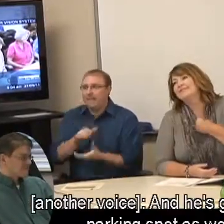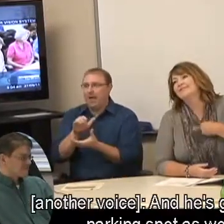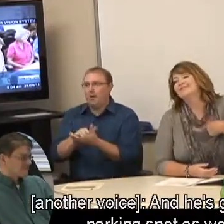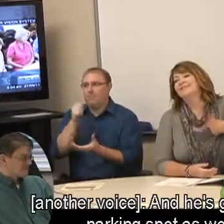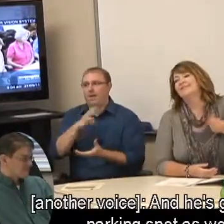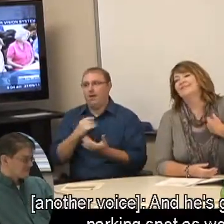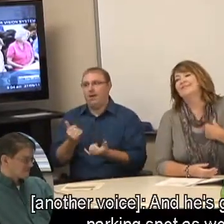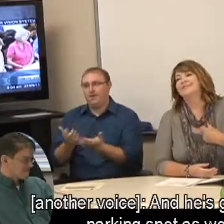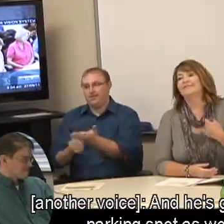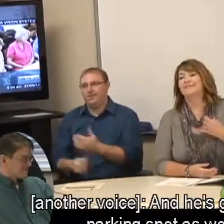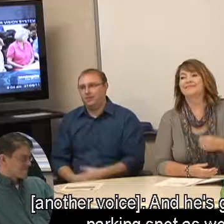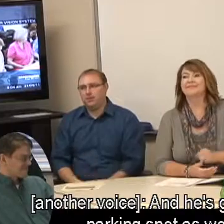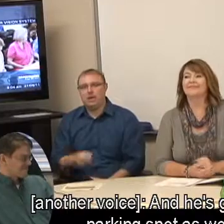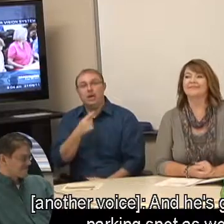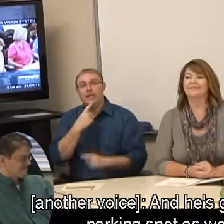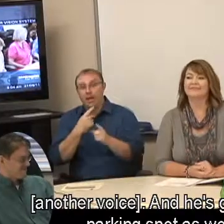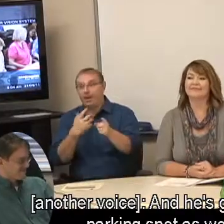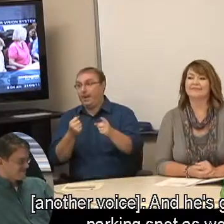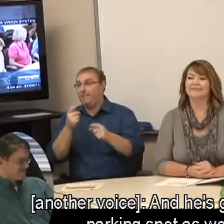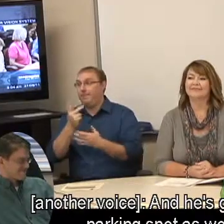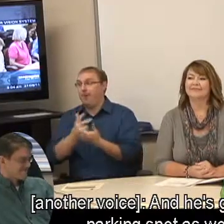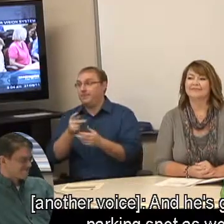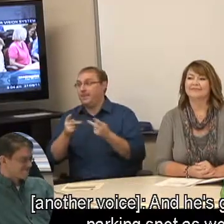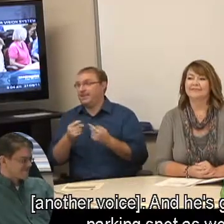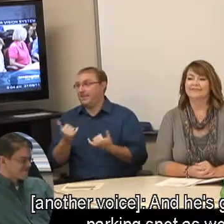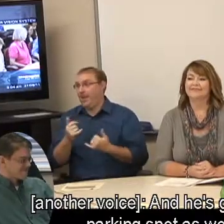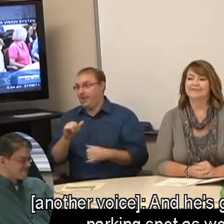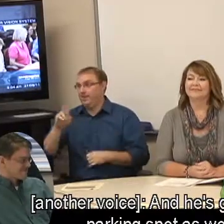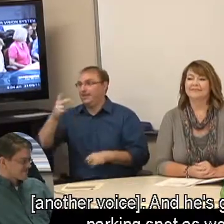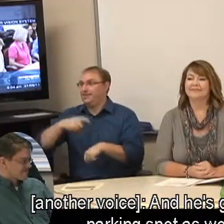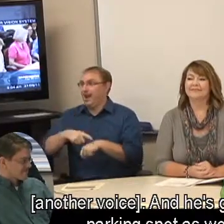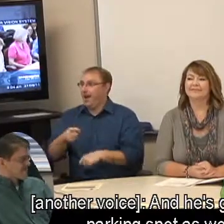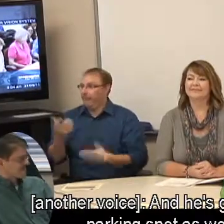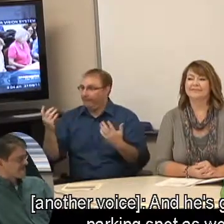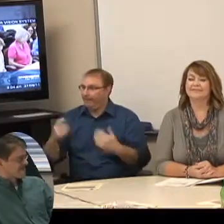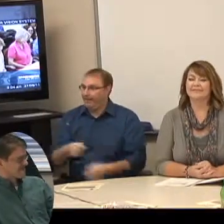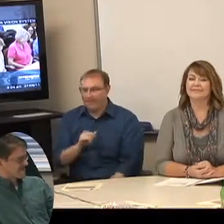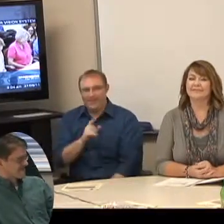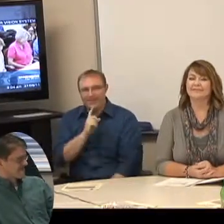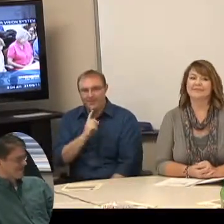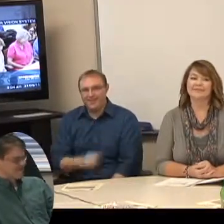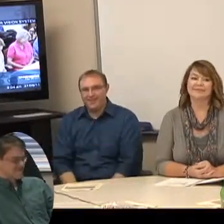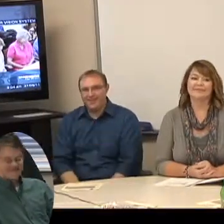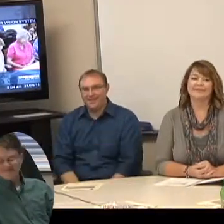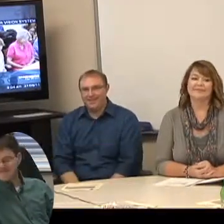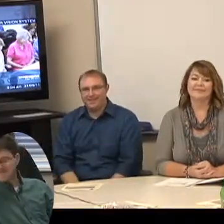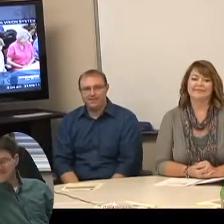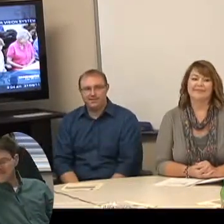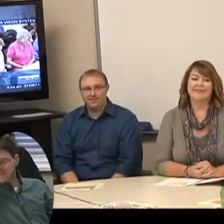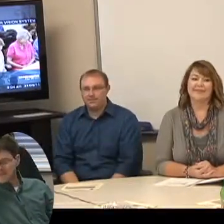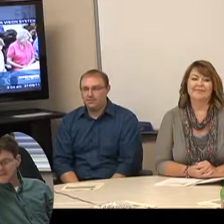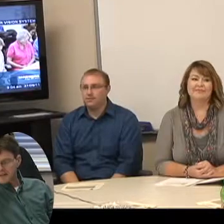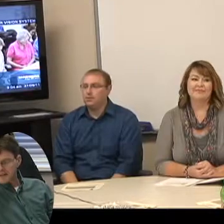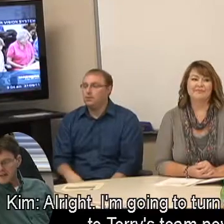[another voice]: And he's got a good parking spot as well.